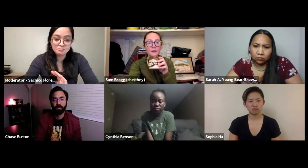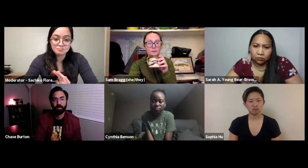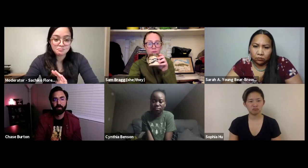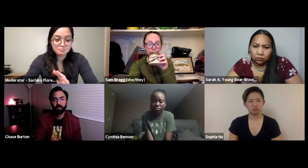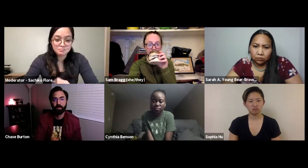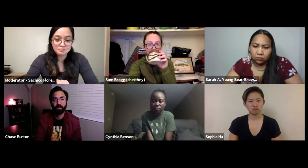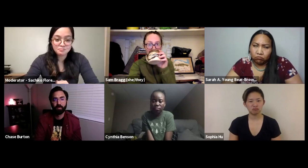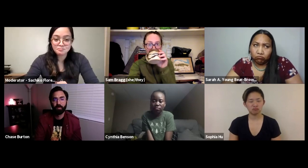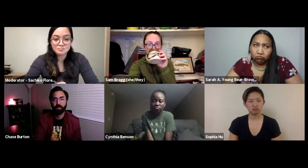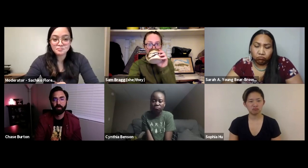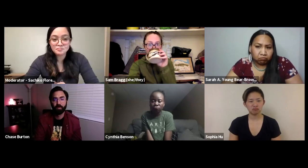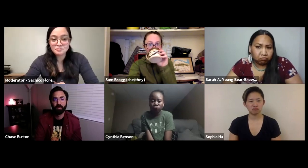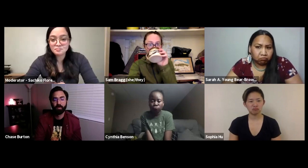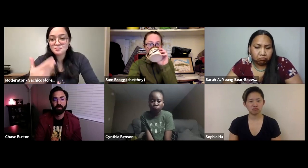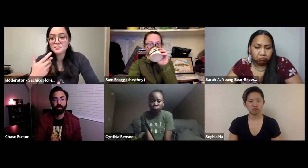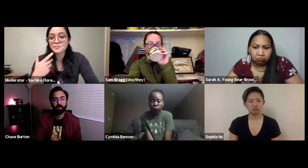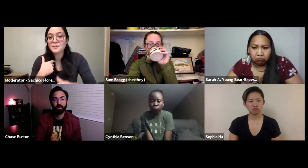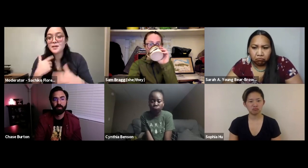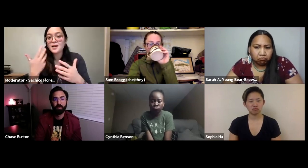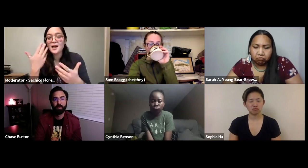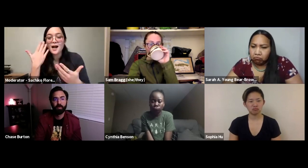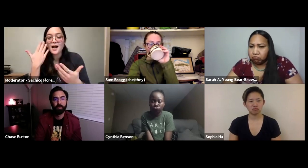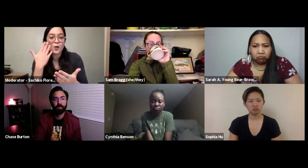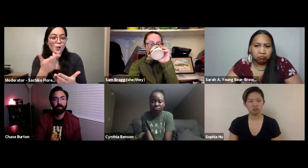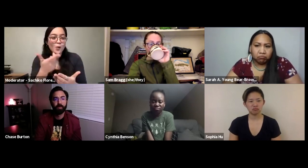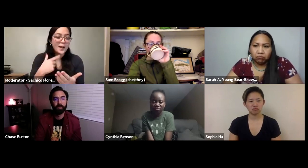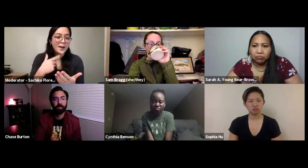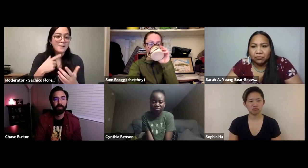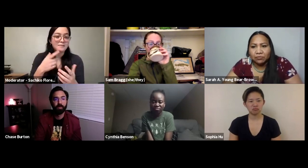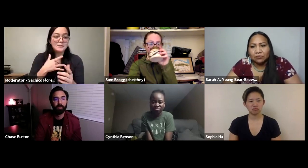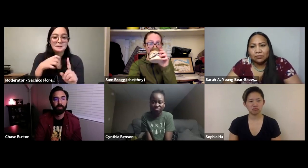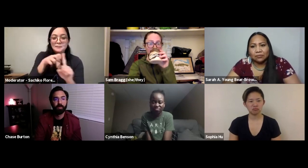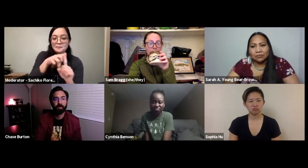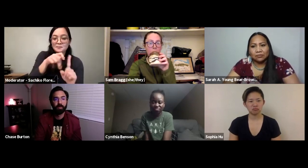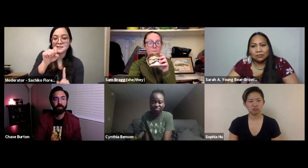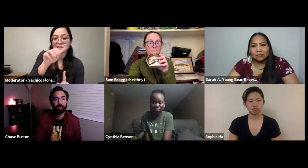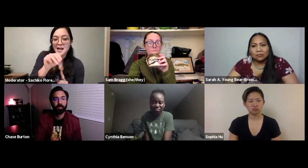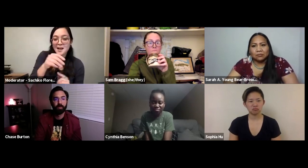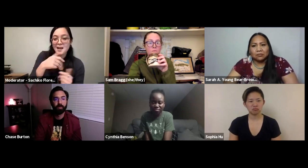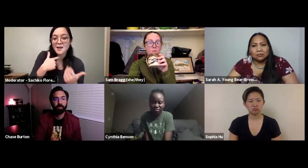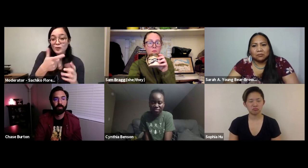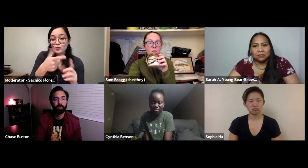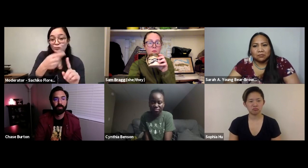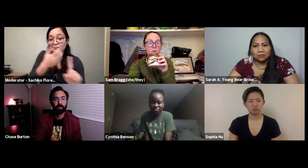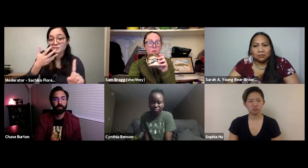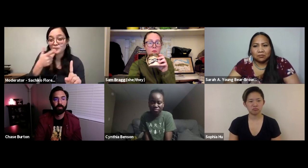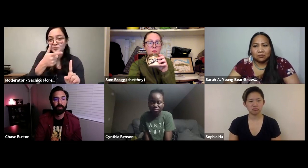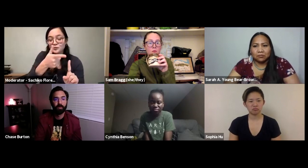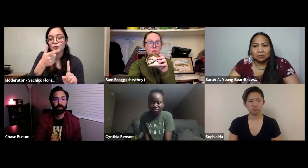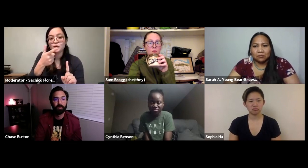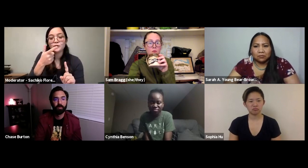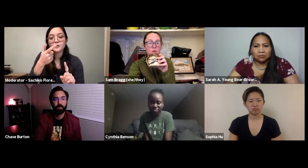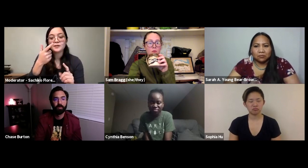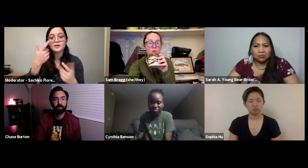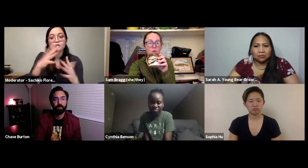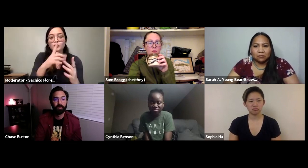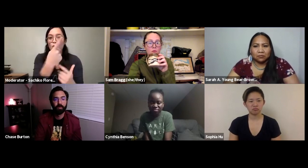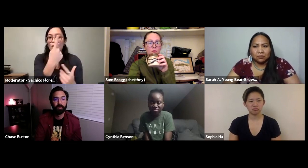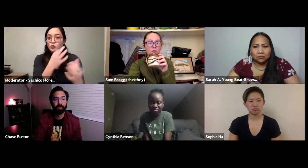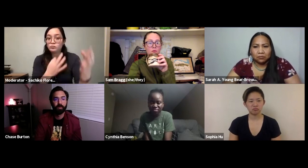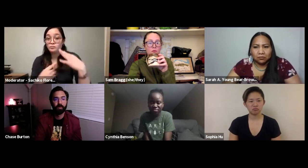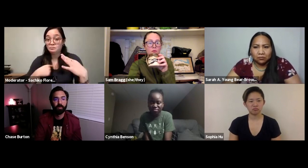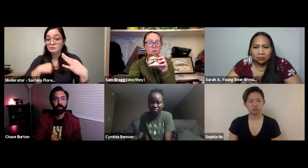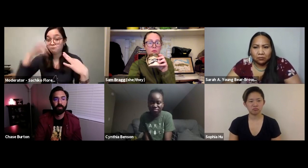Okay well I know I'm kind of picking on Sam a little bit but I'm wondering if you